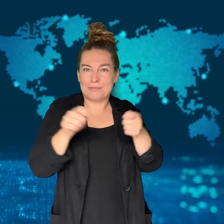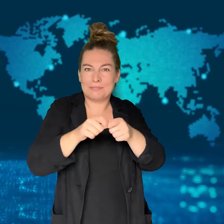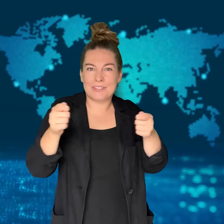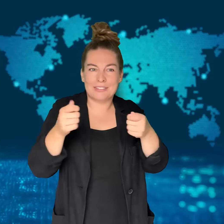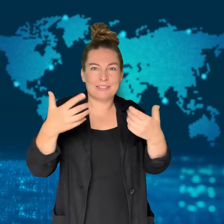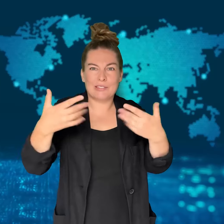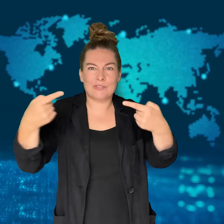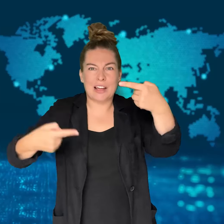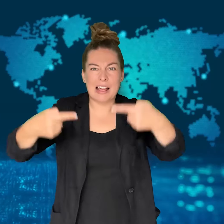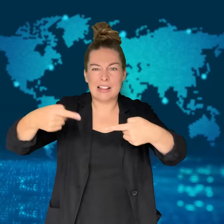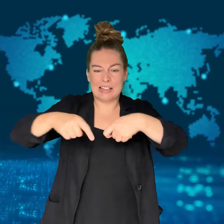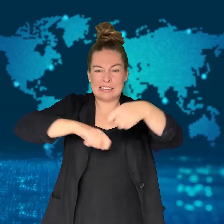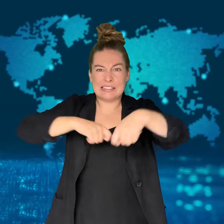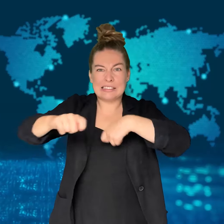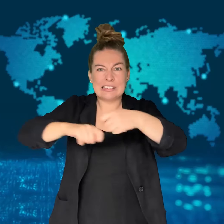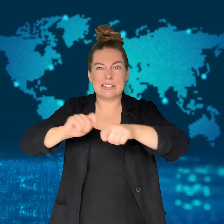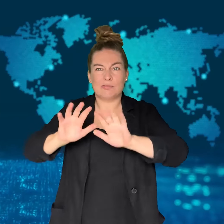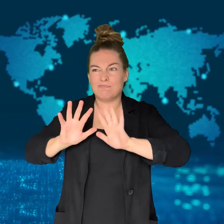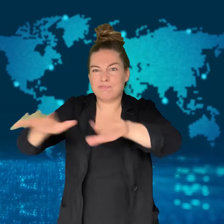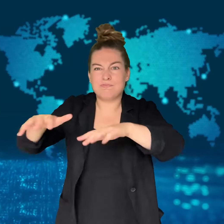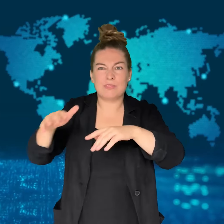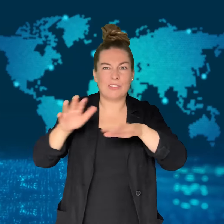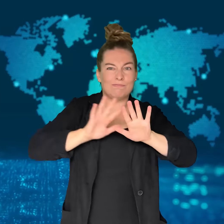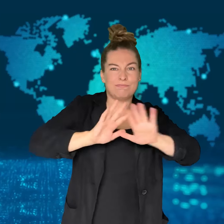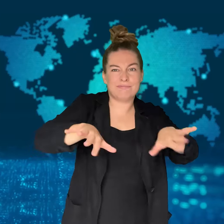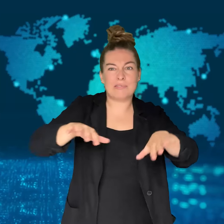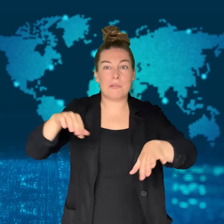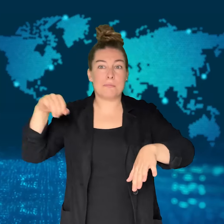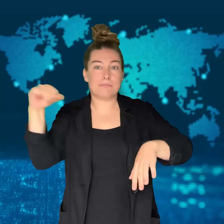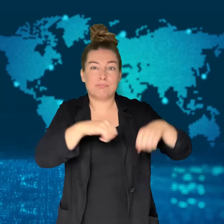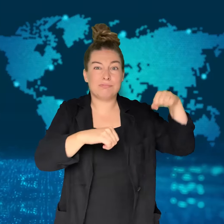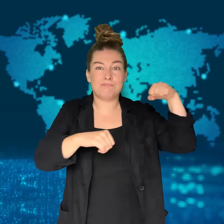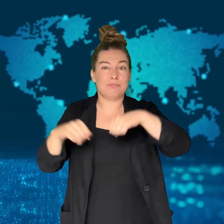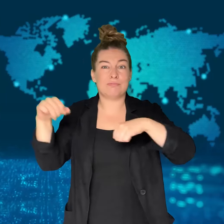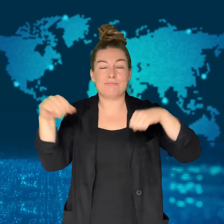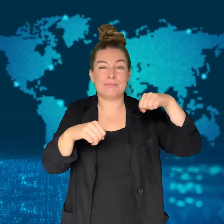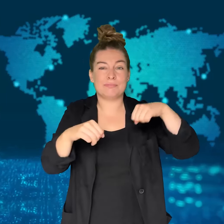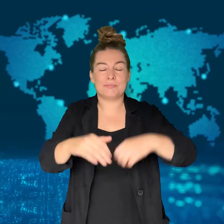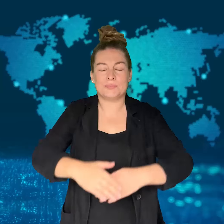arguing and shoving each other. Punches were thrown.